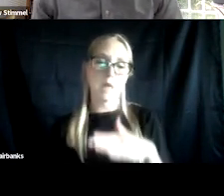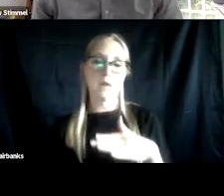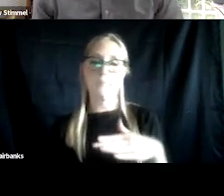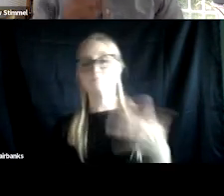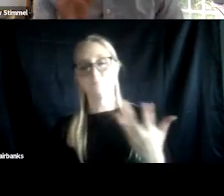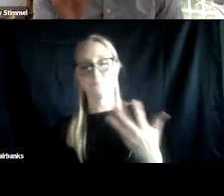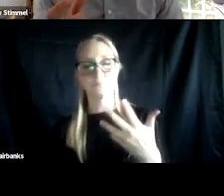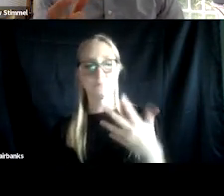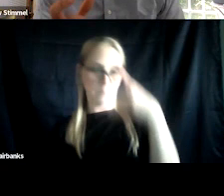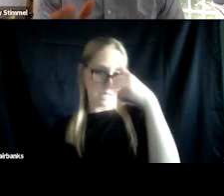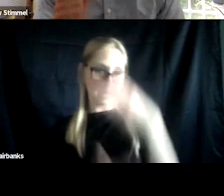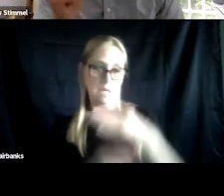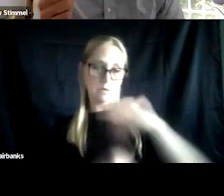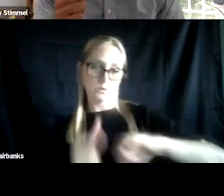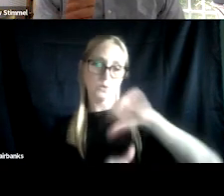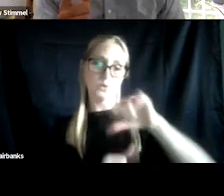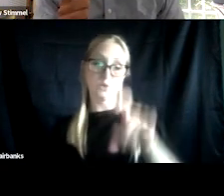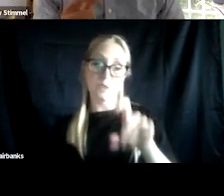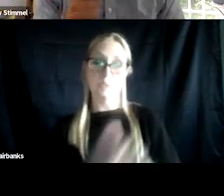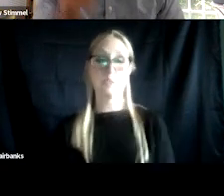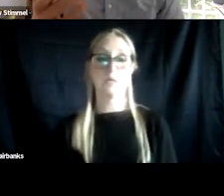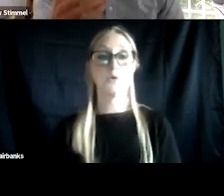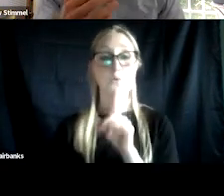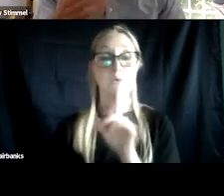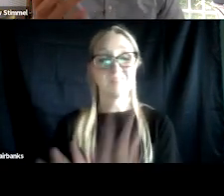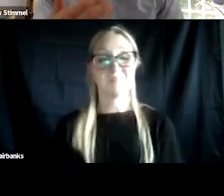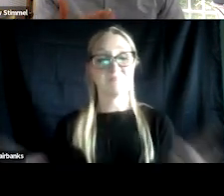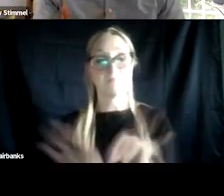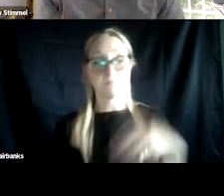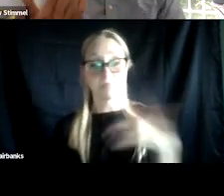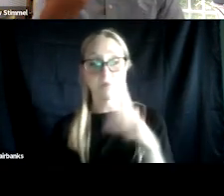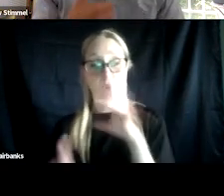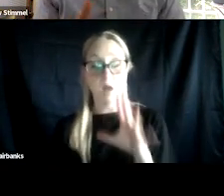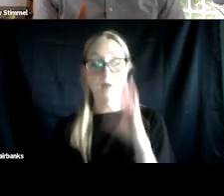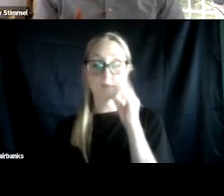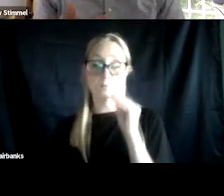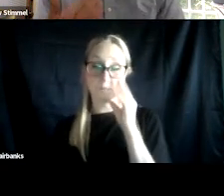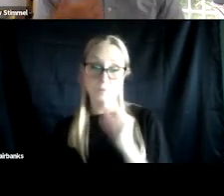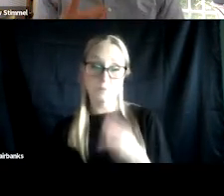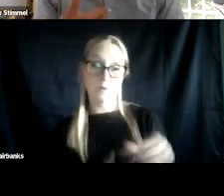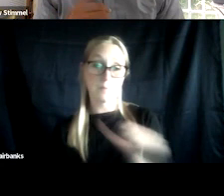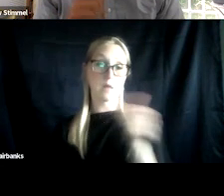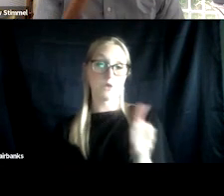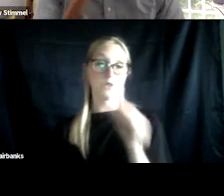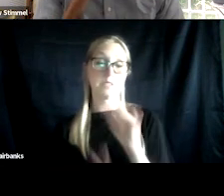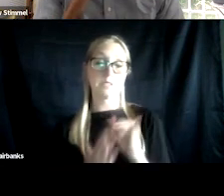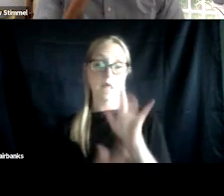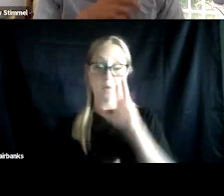So a particularly insidious aspect of this stigmatization when it's experienced from others is that it tends to become internalized.